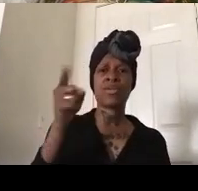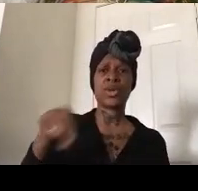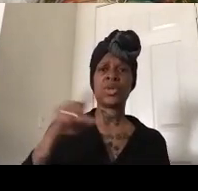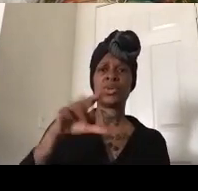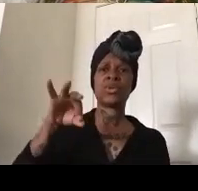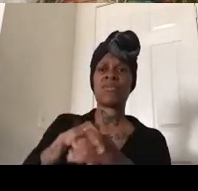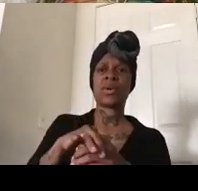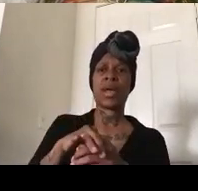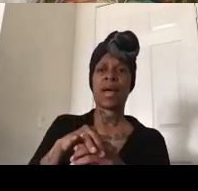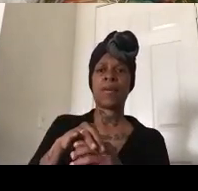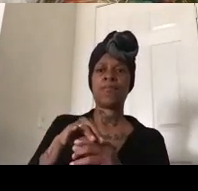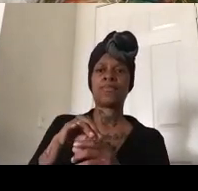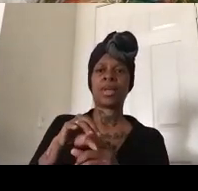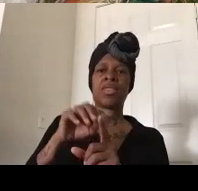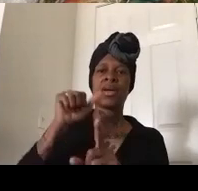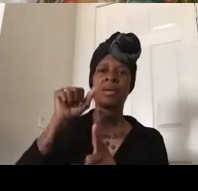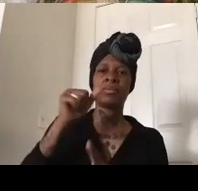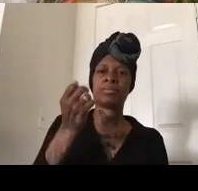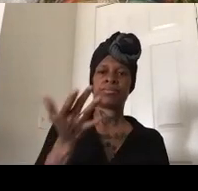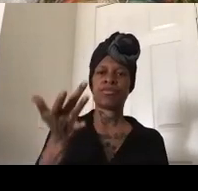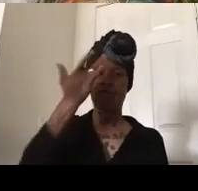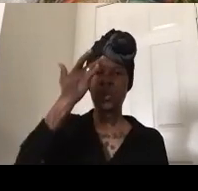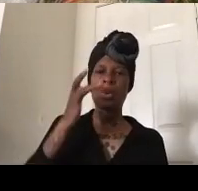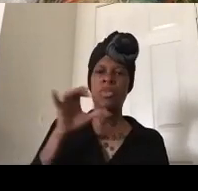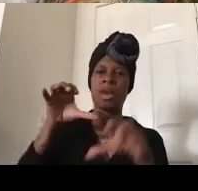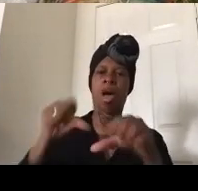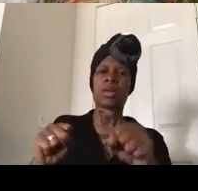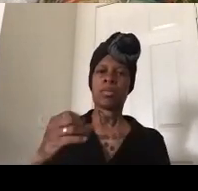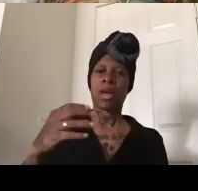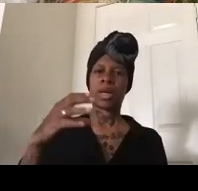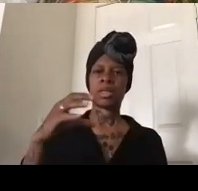occupies the white house but it's also election day for local